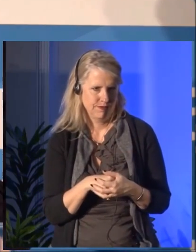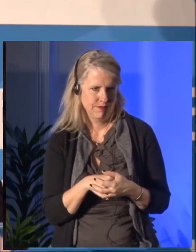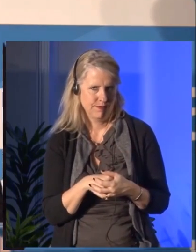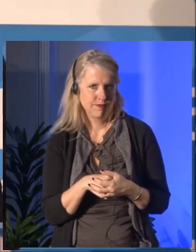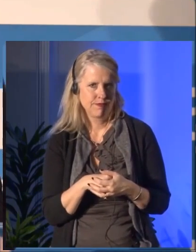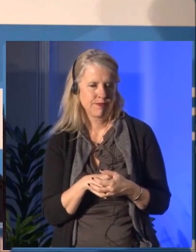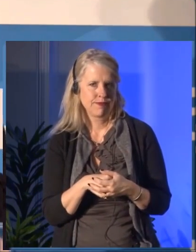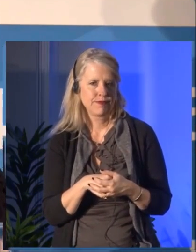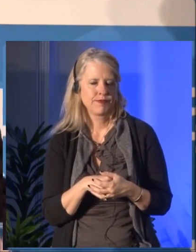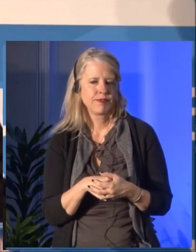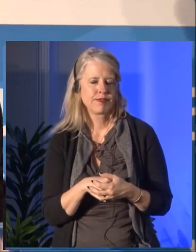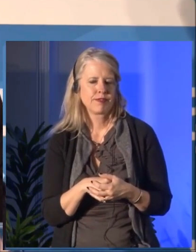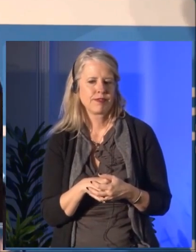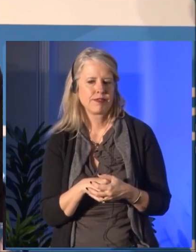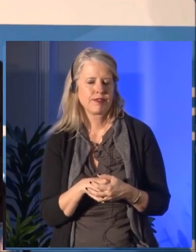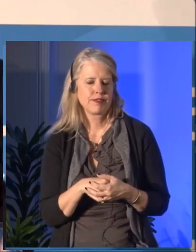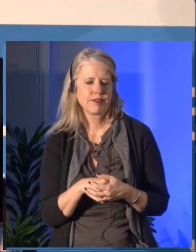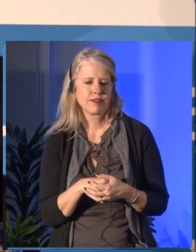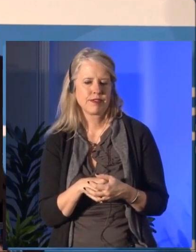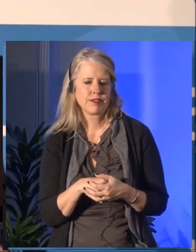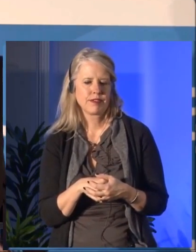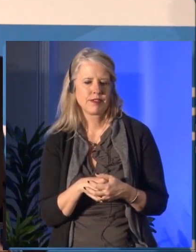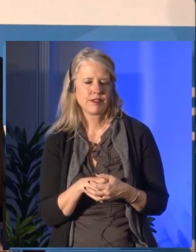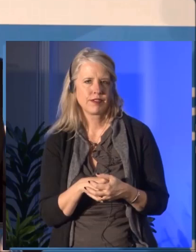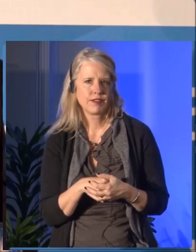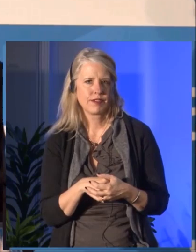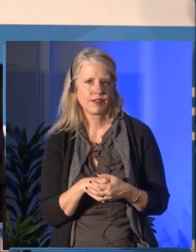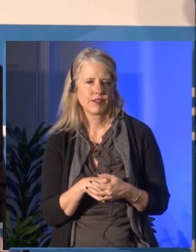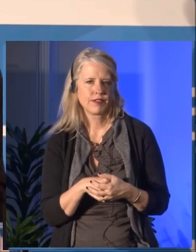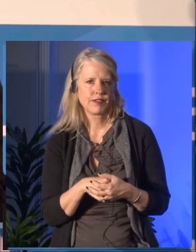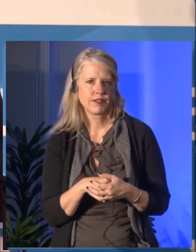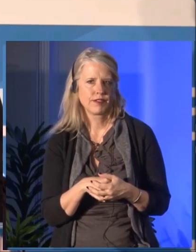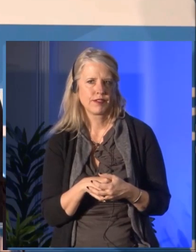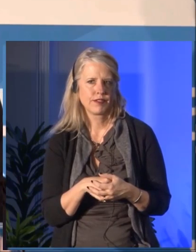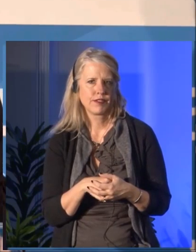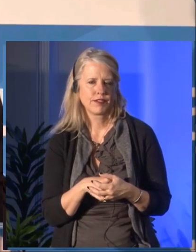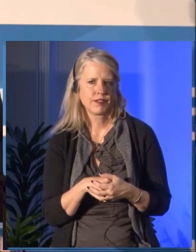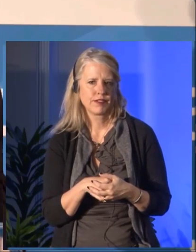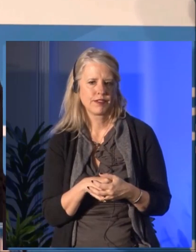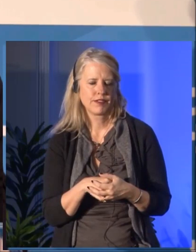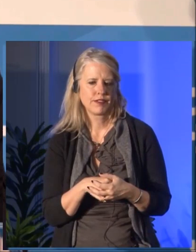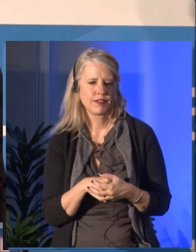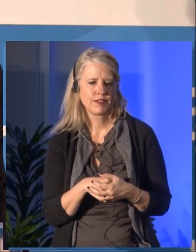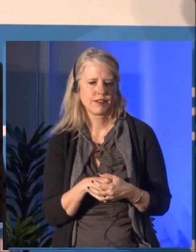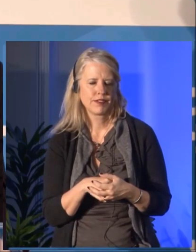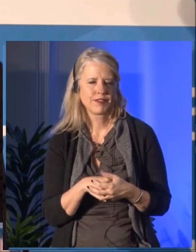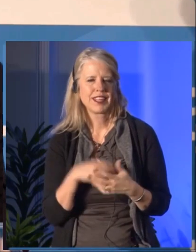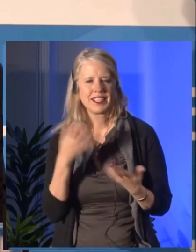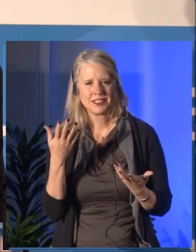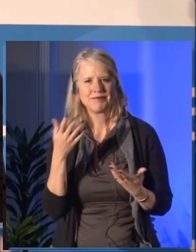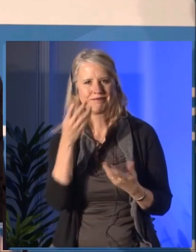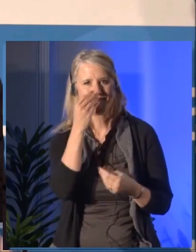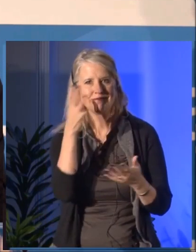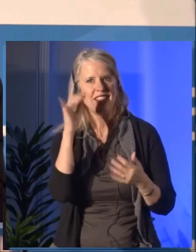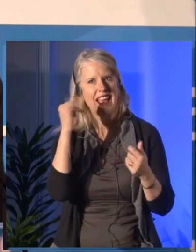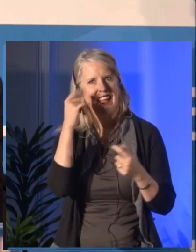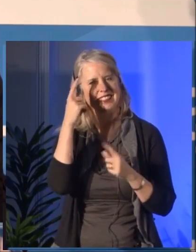The occasion, a celebration rather of diversity and cultural rights surrounded by Inuit artwork